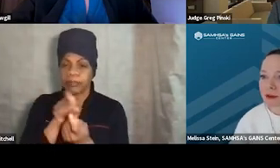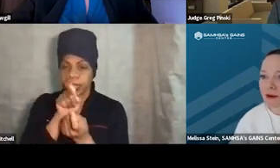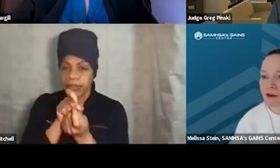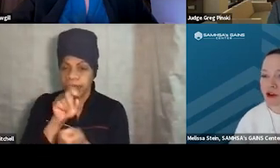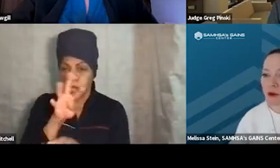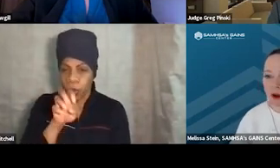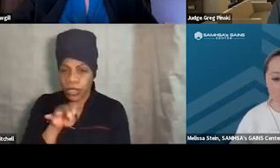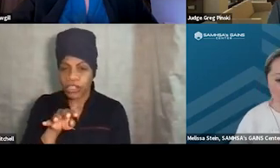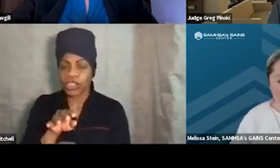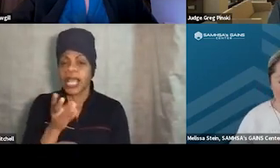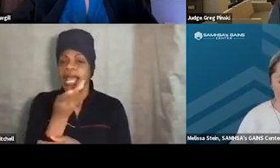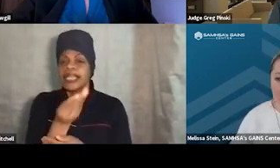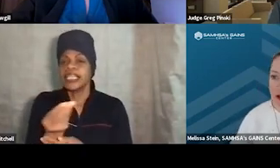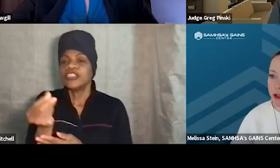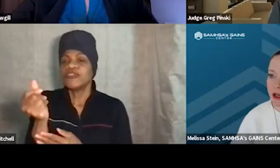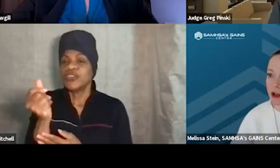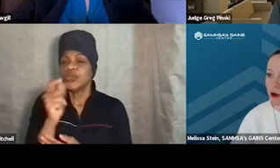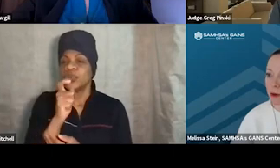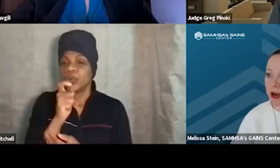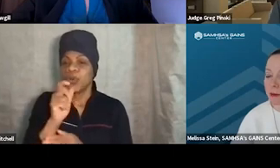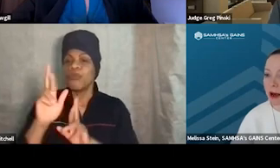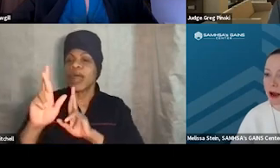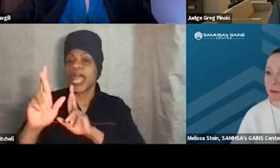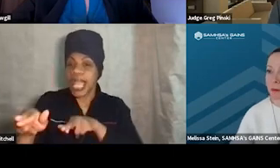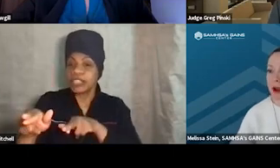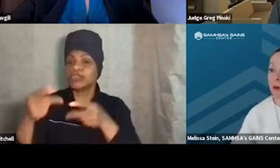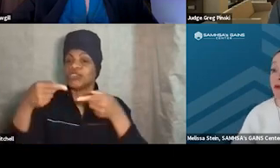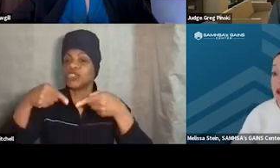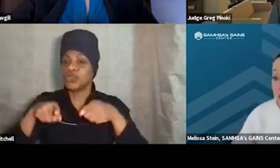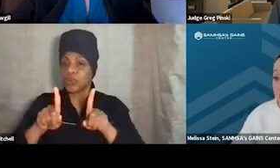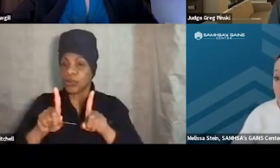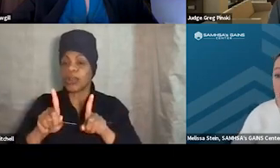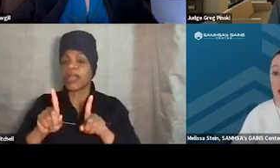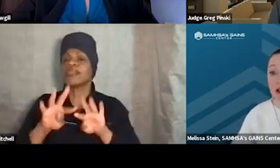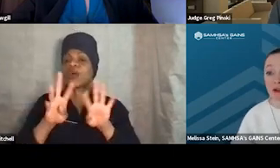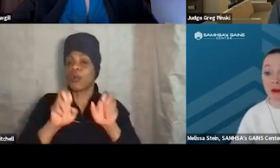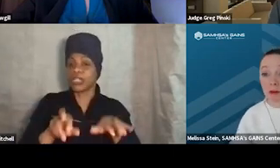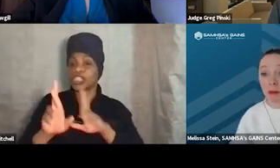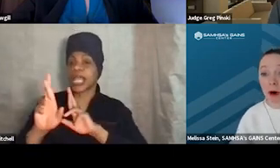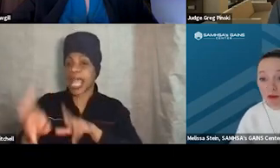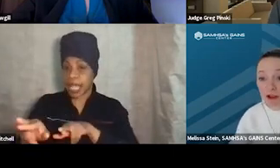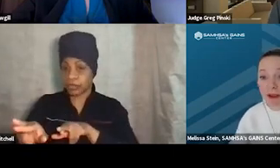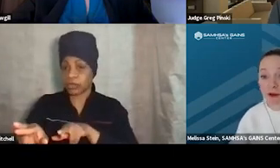We have a few that were already answered in the Q&A, but I might revisit them just to give both of our speakers